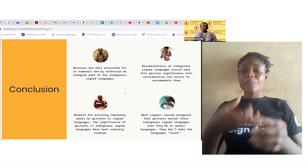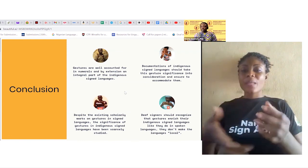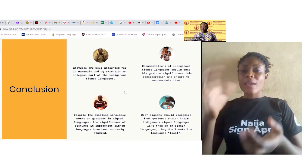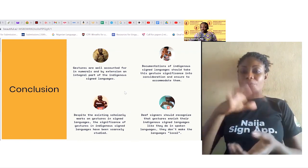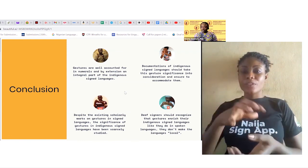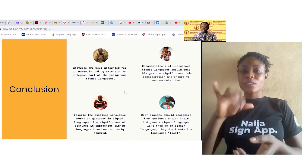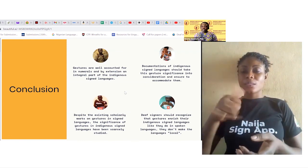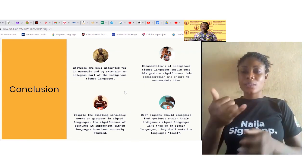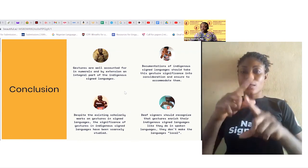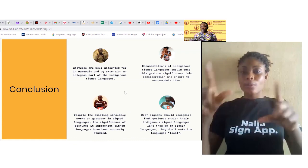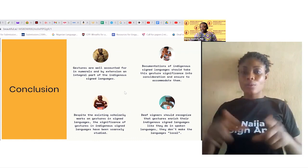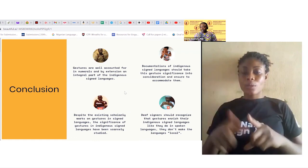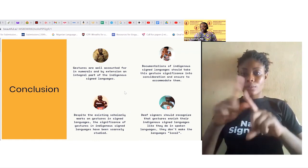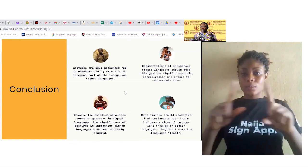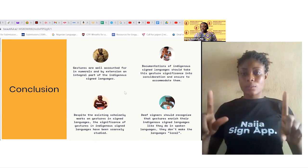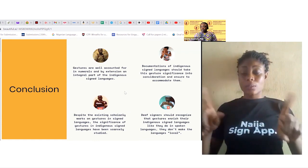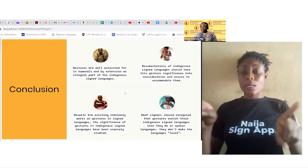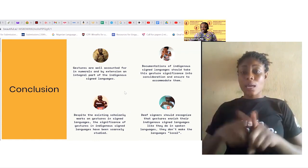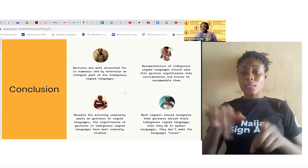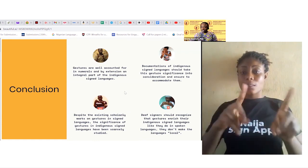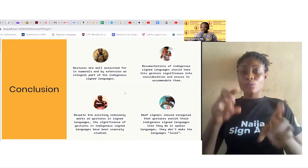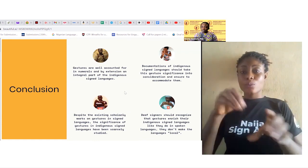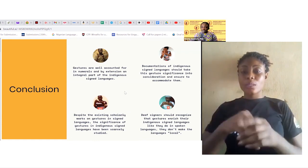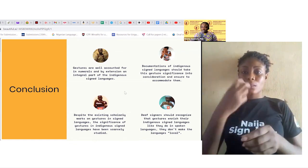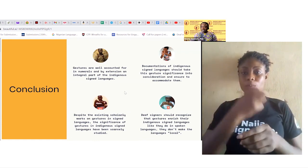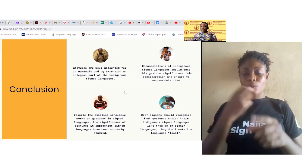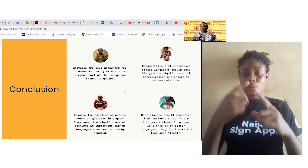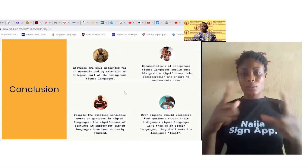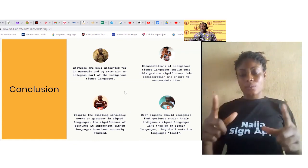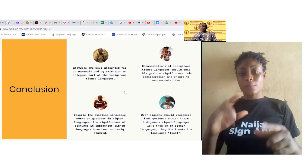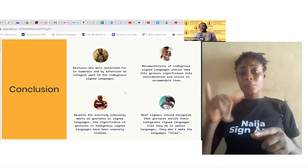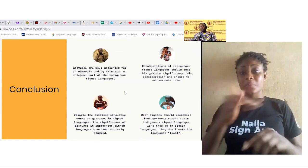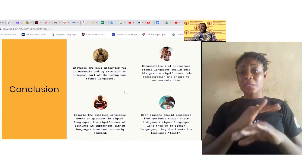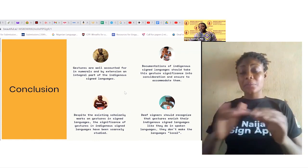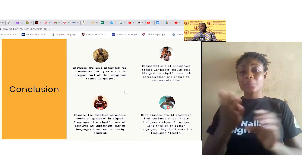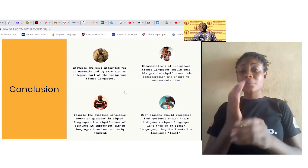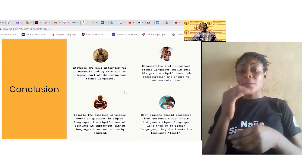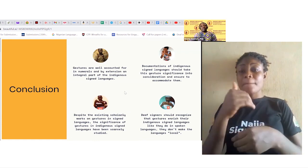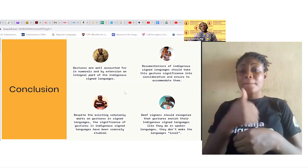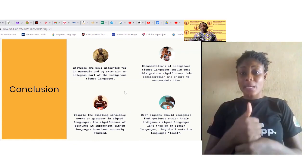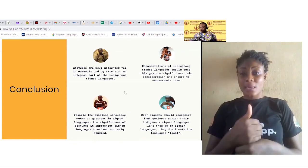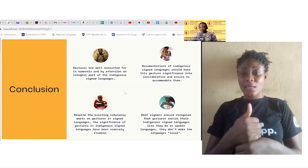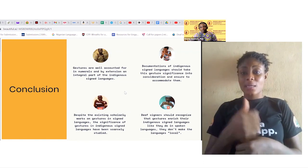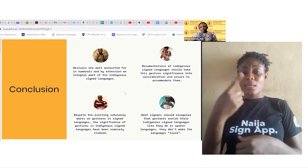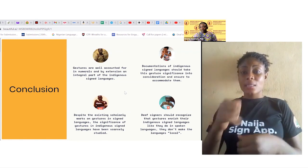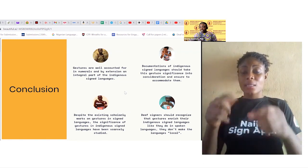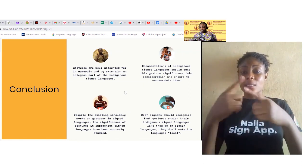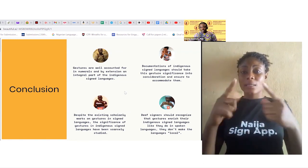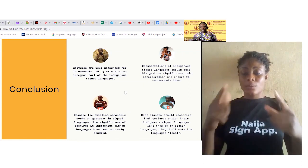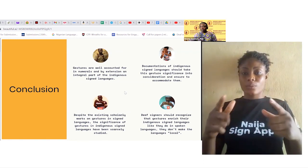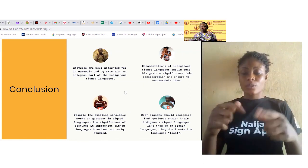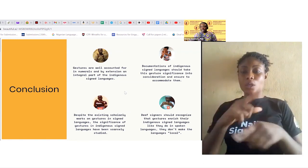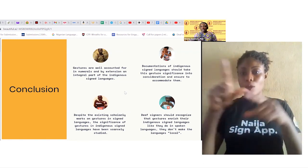they do in spoken languages, they don't make the languages local; gestures don't make